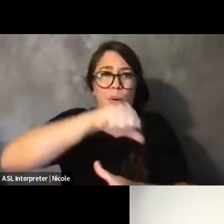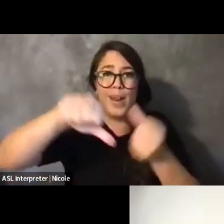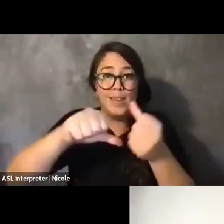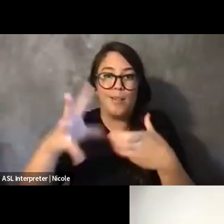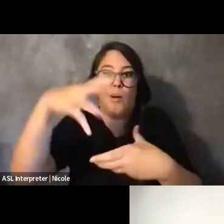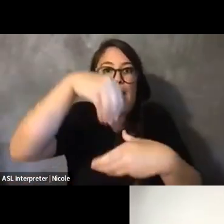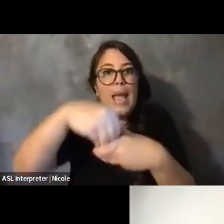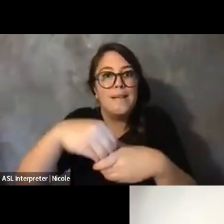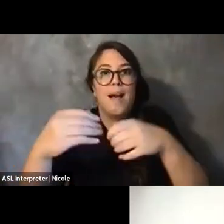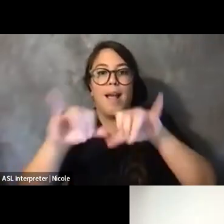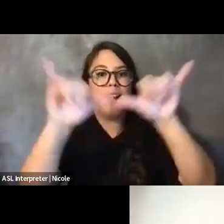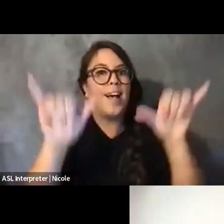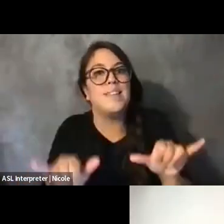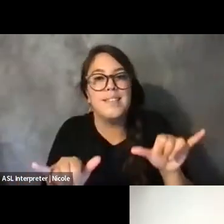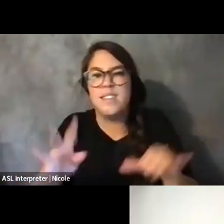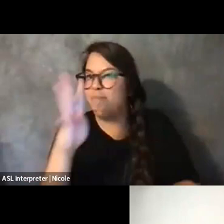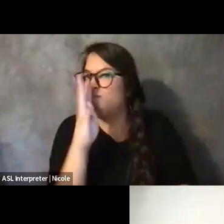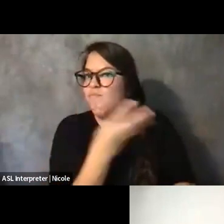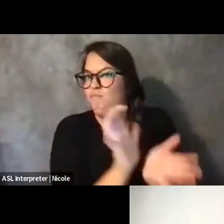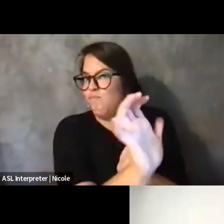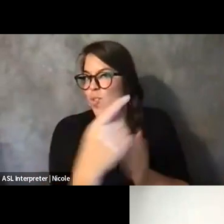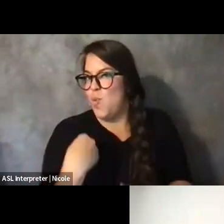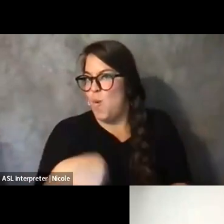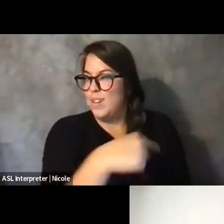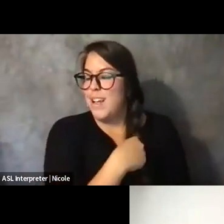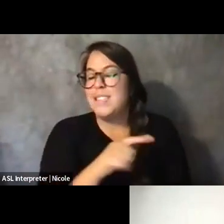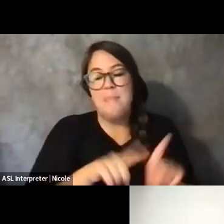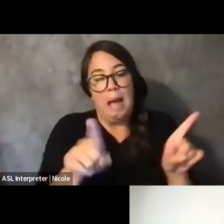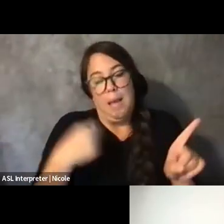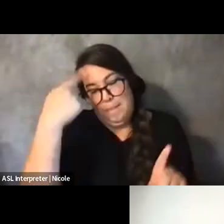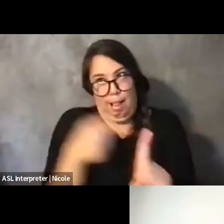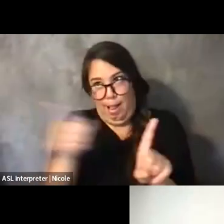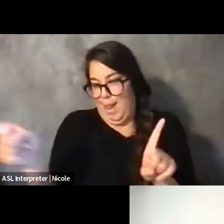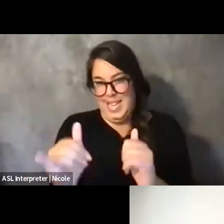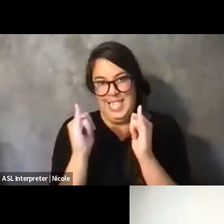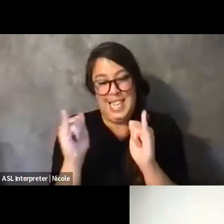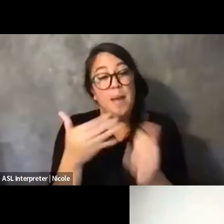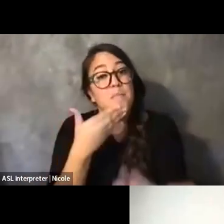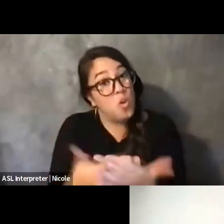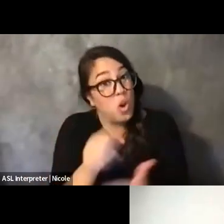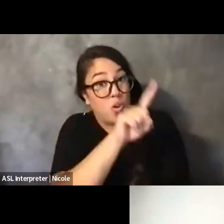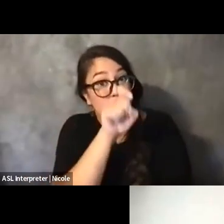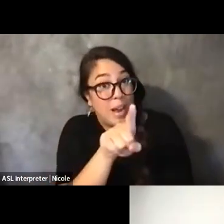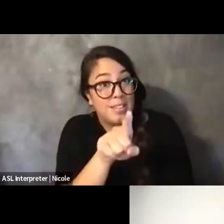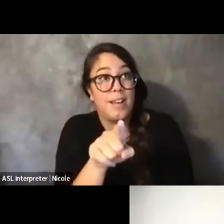So I'm also losing my train of thought. It's a good question, but I would say people first in any process really helps.